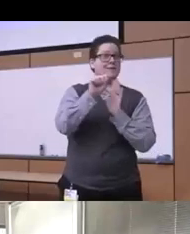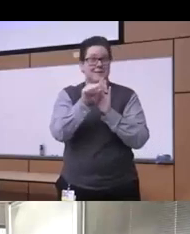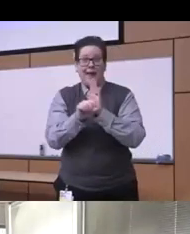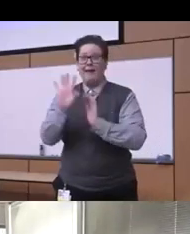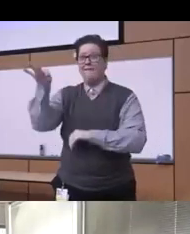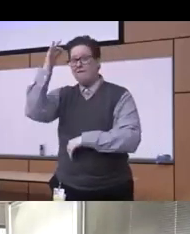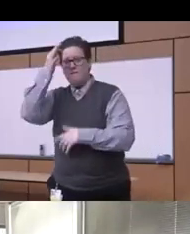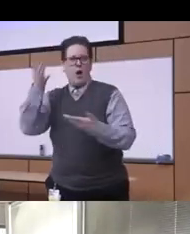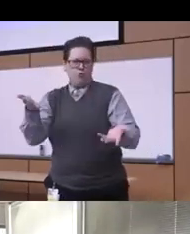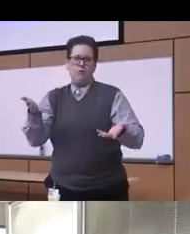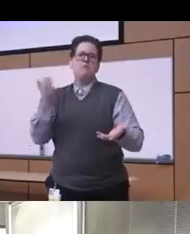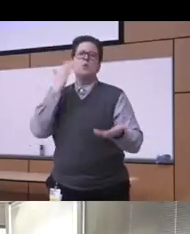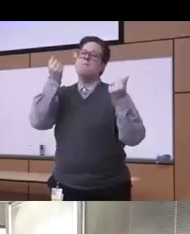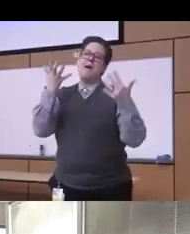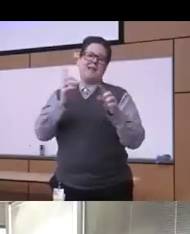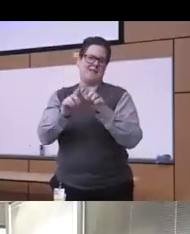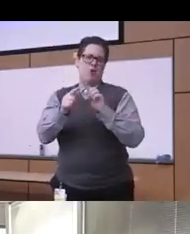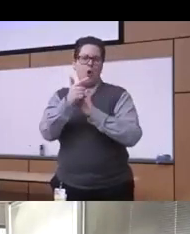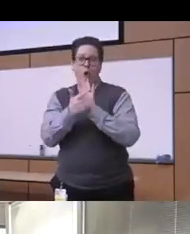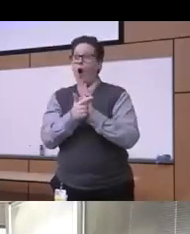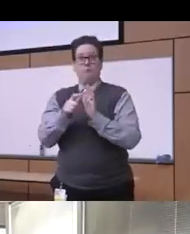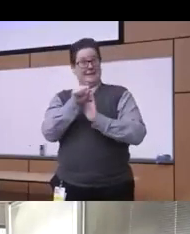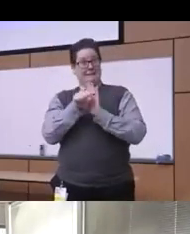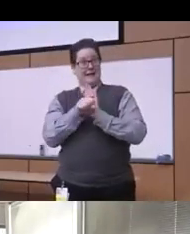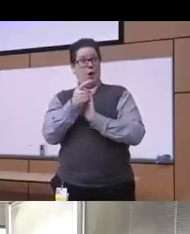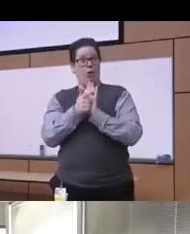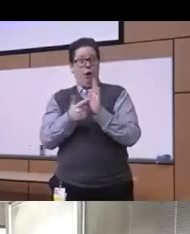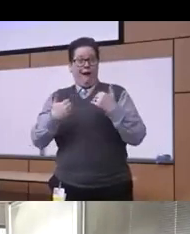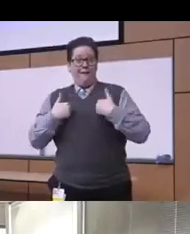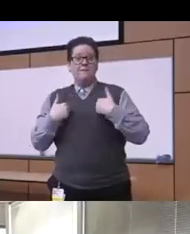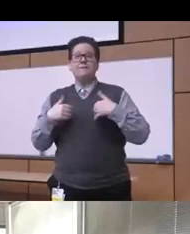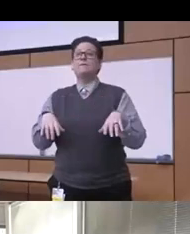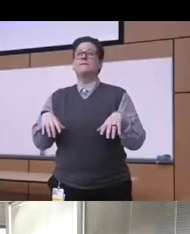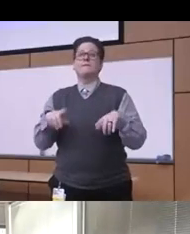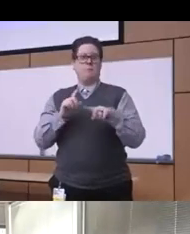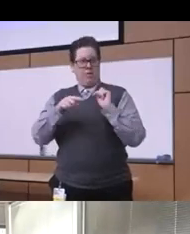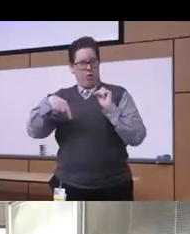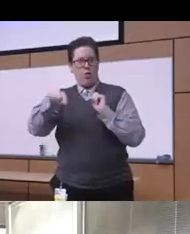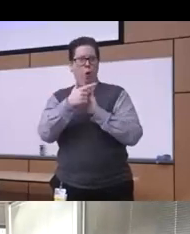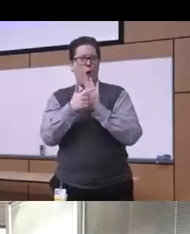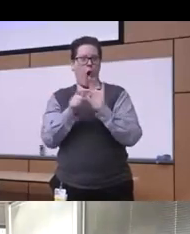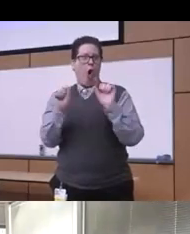a lot of policies that are on a state level that you know can be really potentially problematic